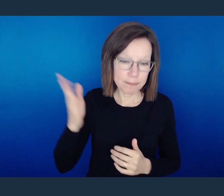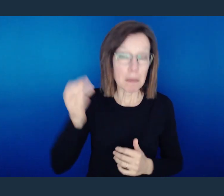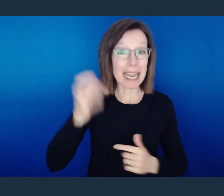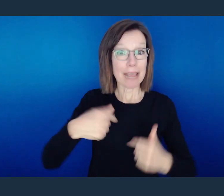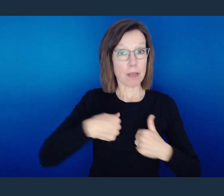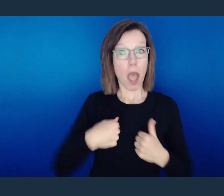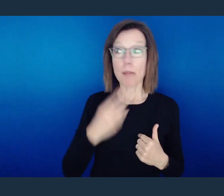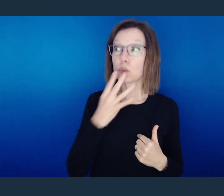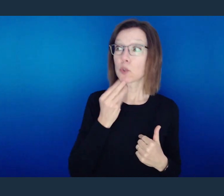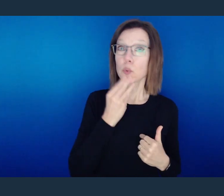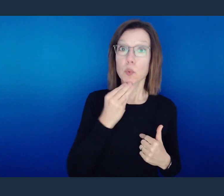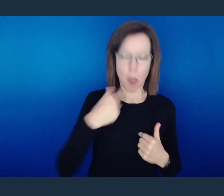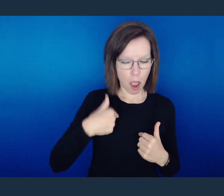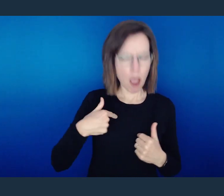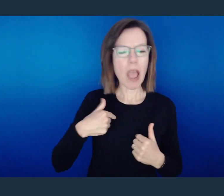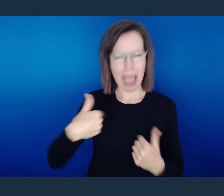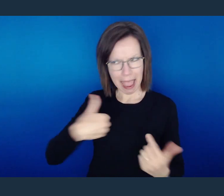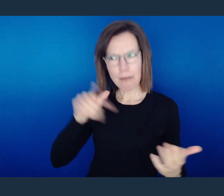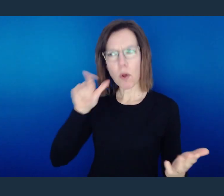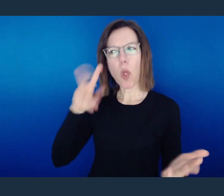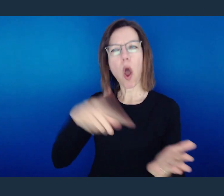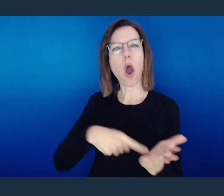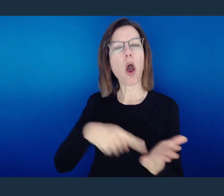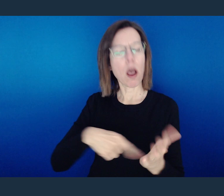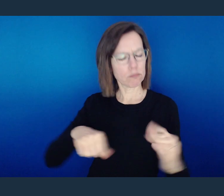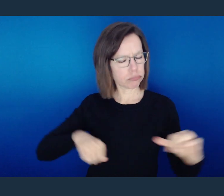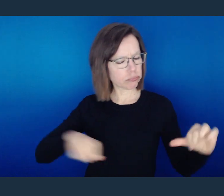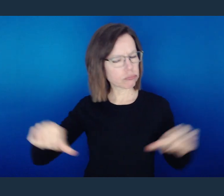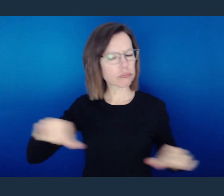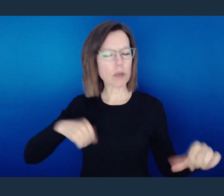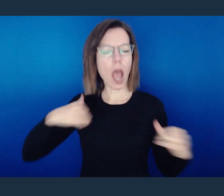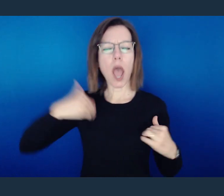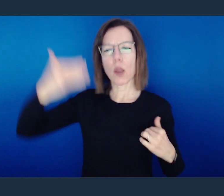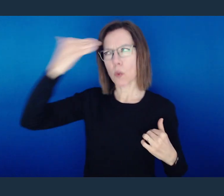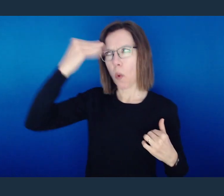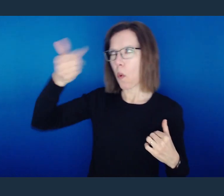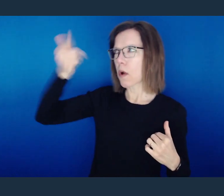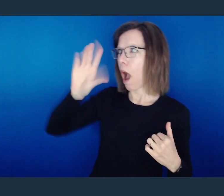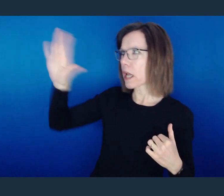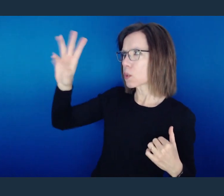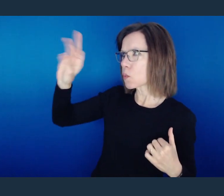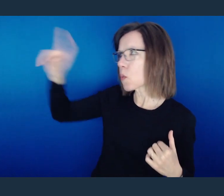But if you call yourself a Jew and rely on the law and boast in God and know His will